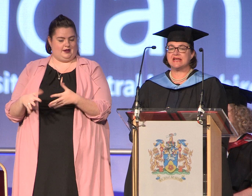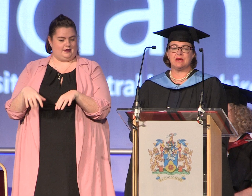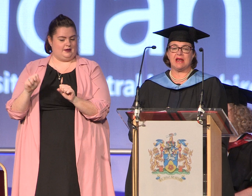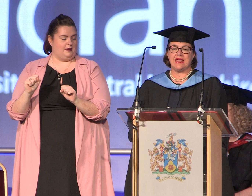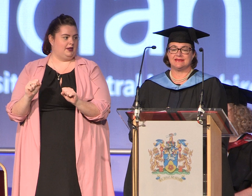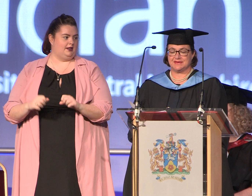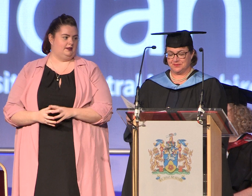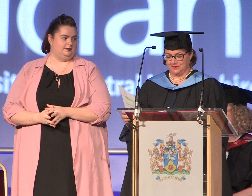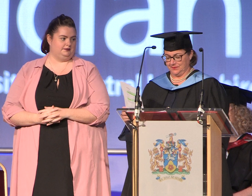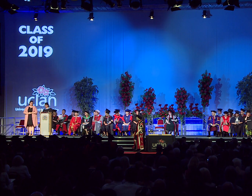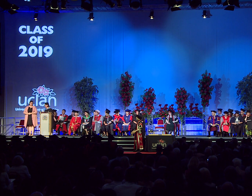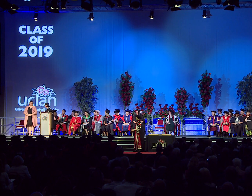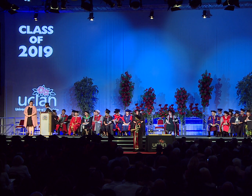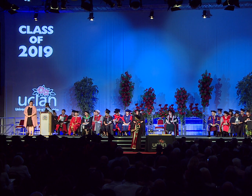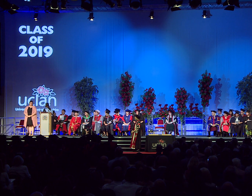take place.